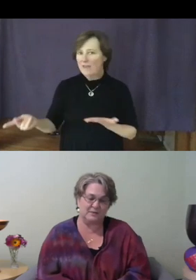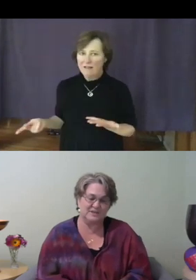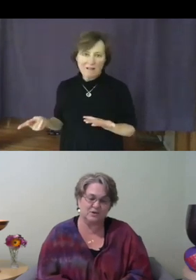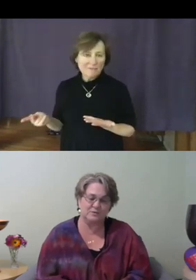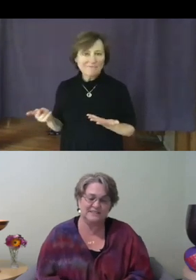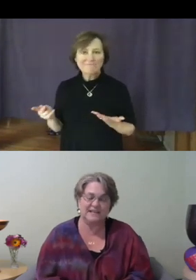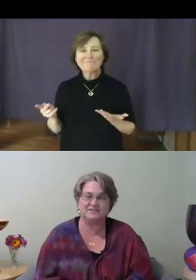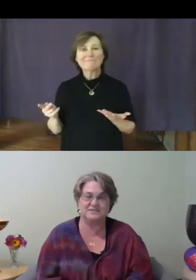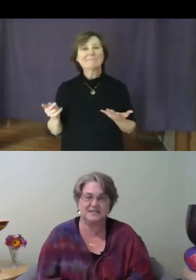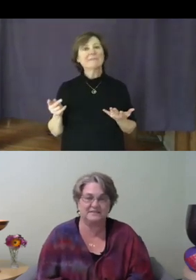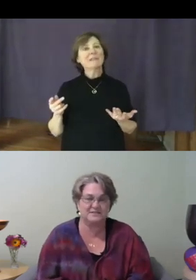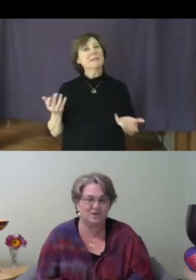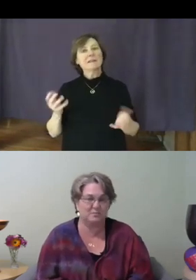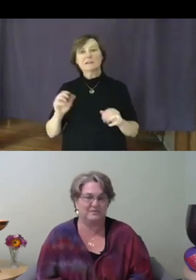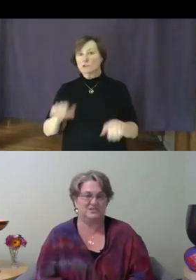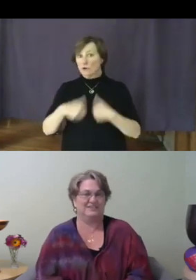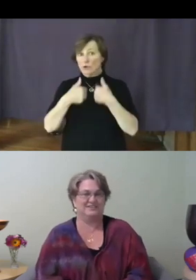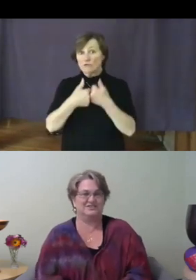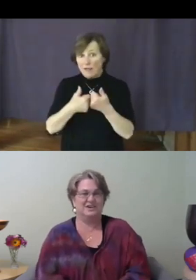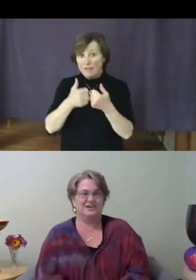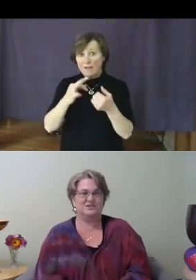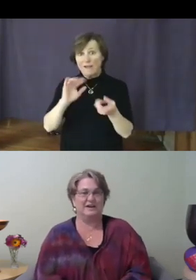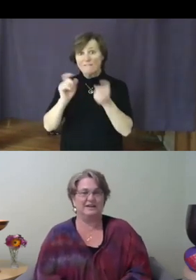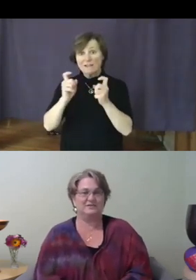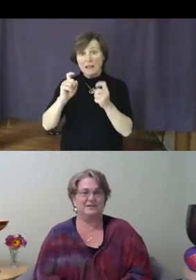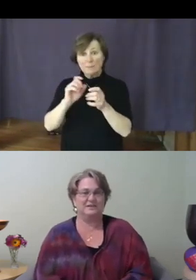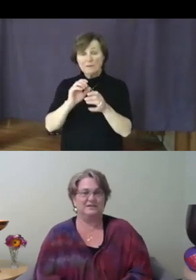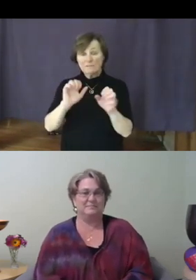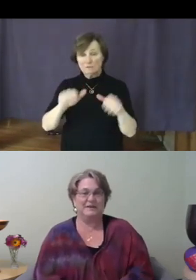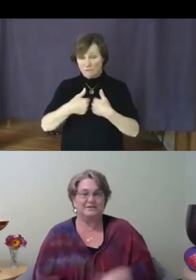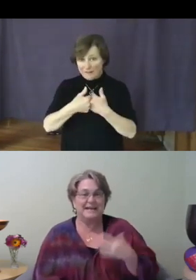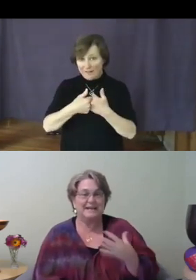don't really understand the scope of the challenge, so if I could better name the